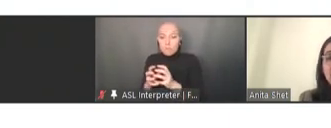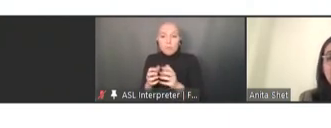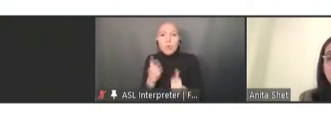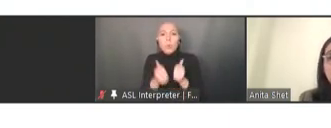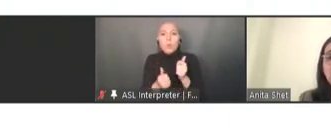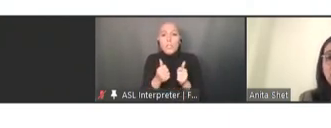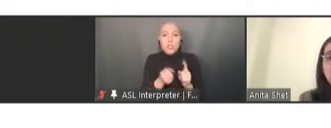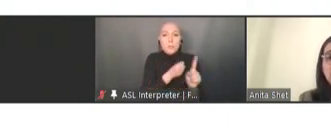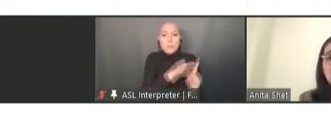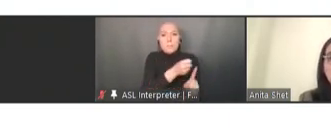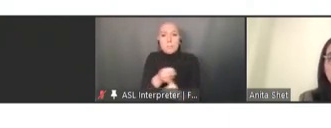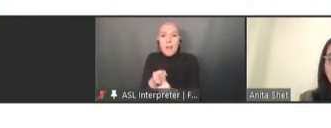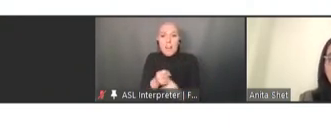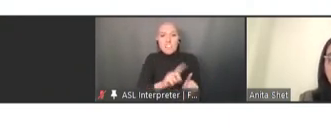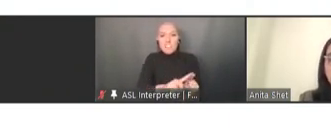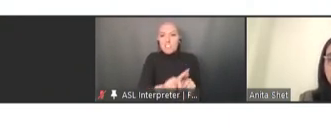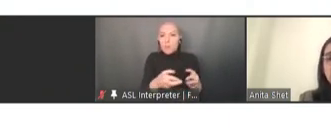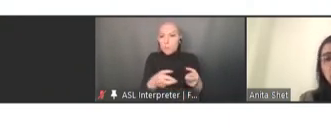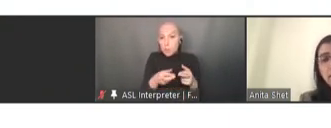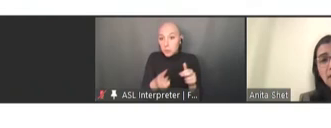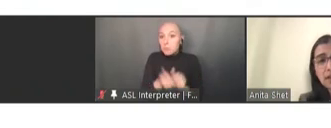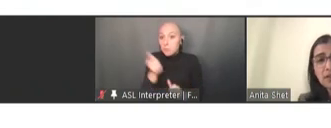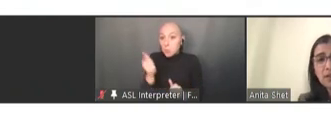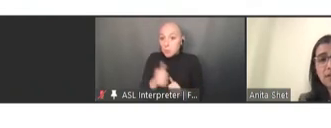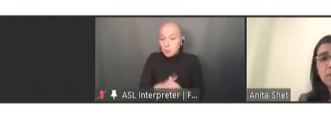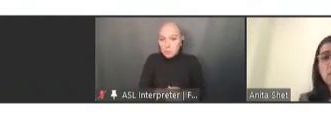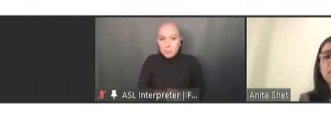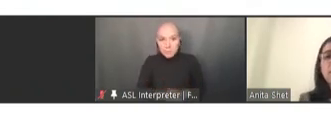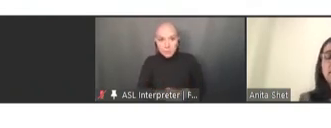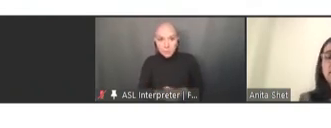So, based on these observations and some of the country responses